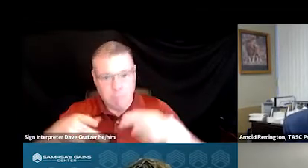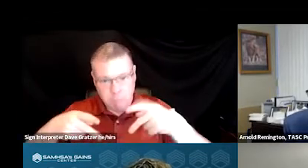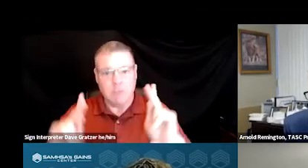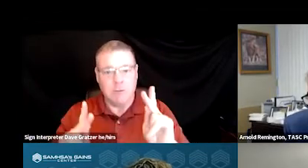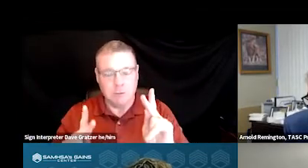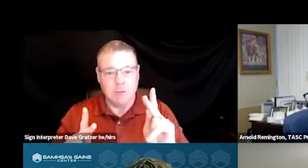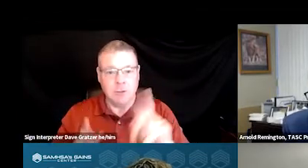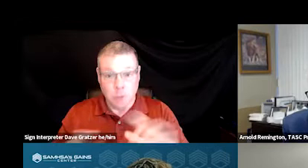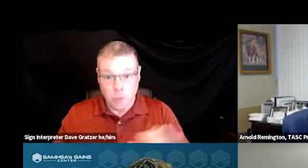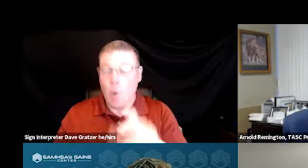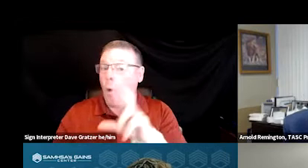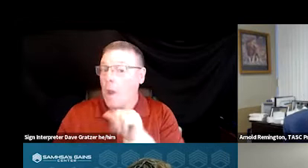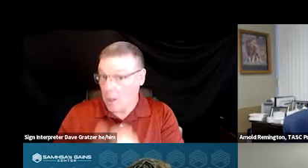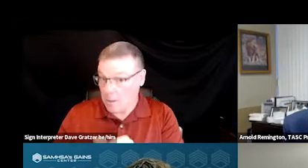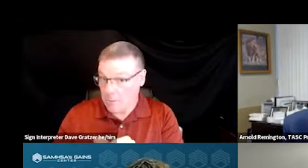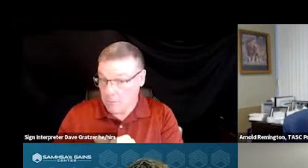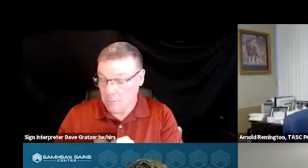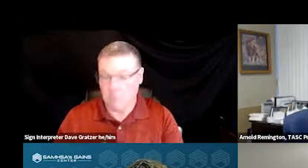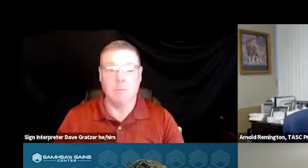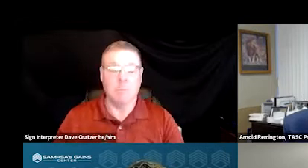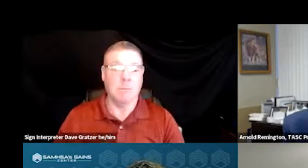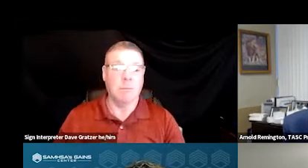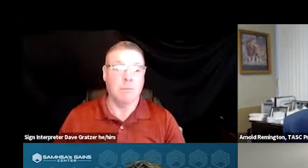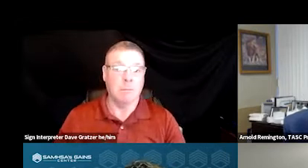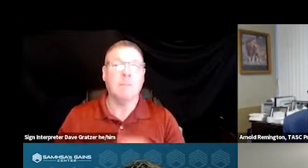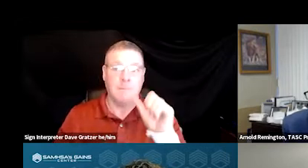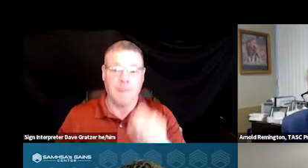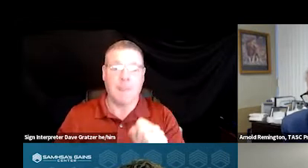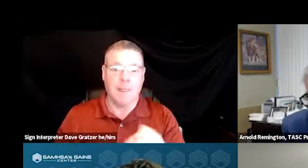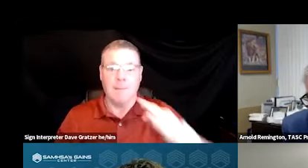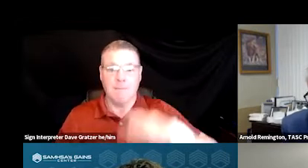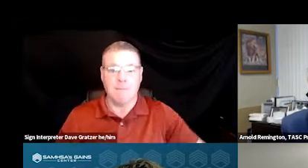or not to do can greatly benefit a Crisis Response Team.